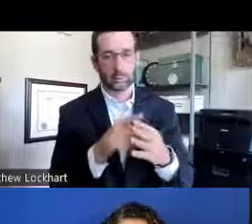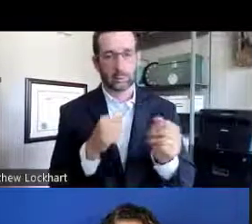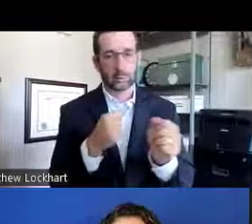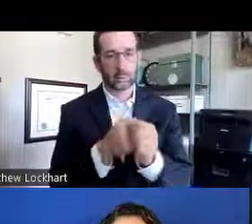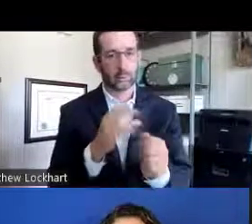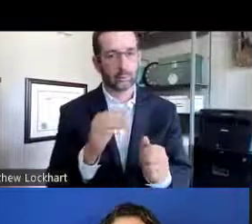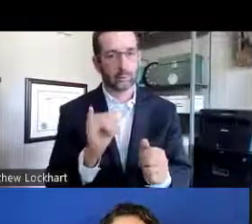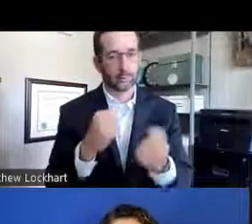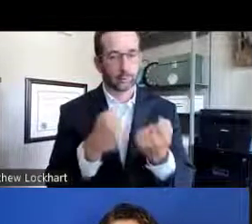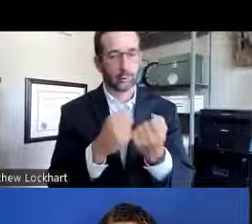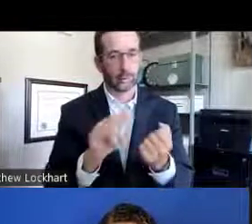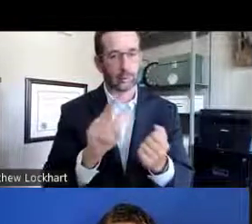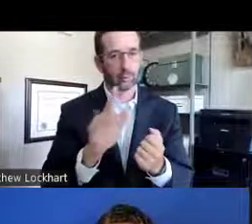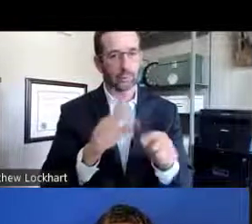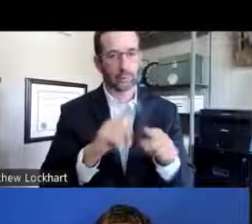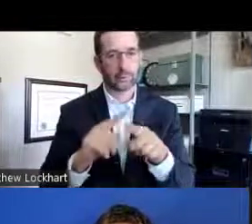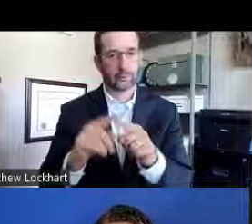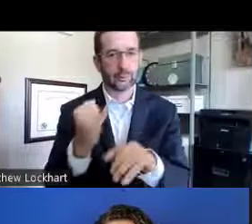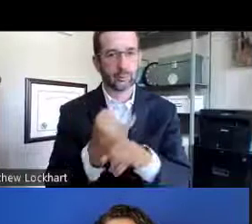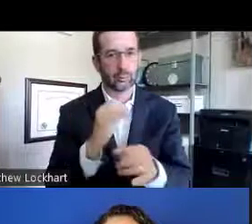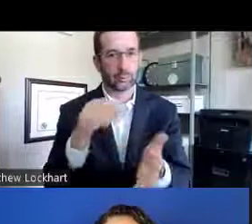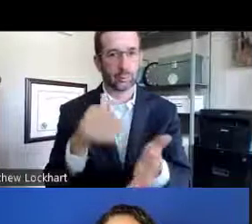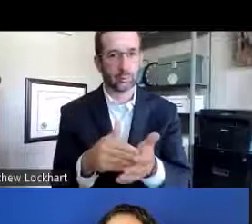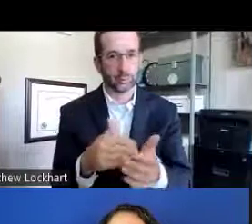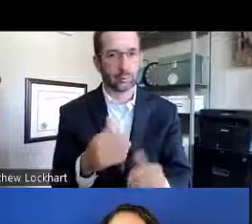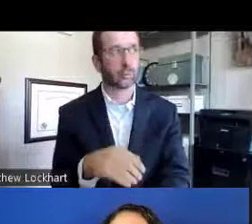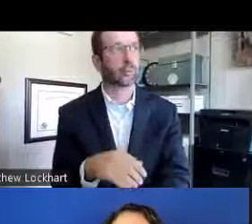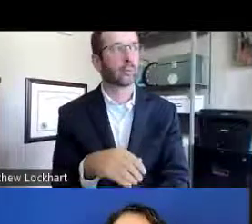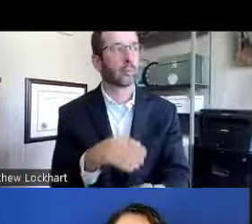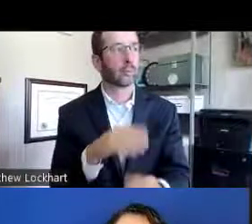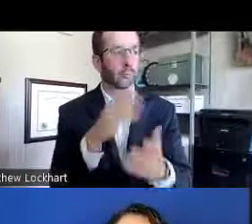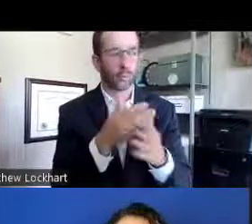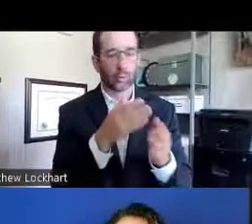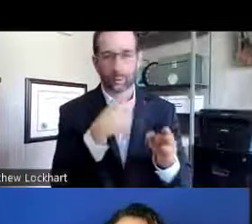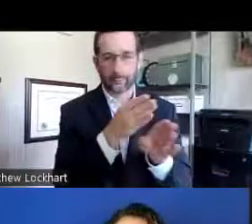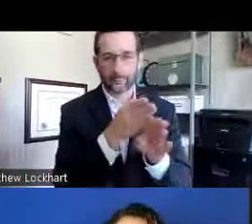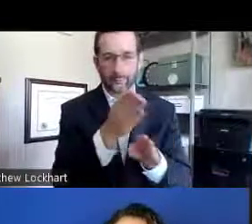which the acronym is REACH, are supported by 24 ICs.